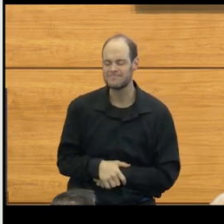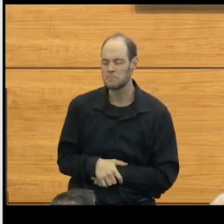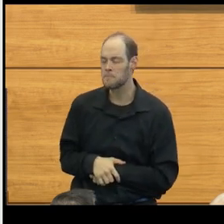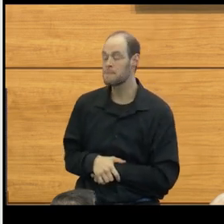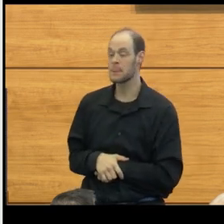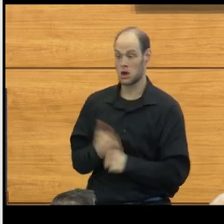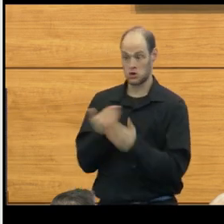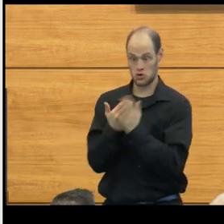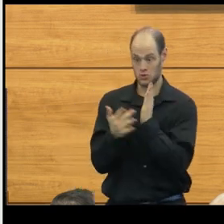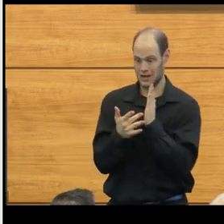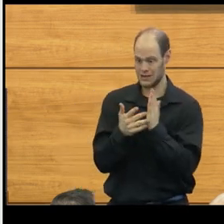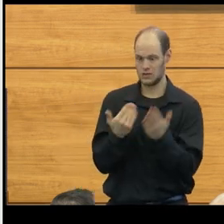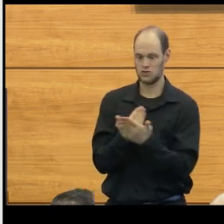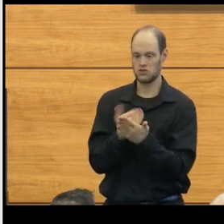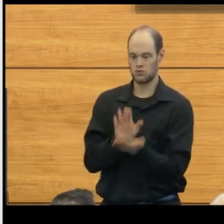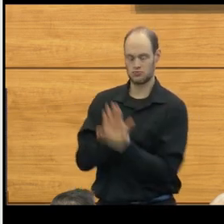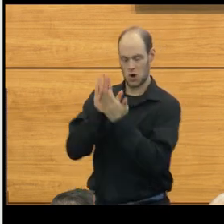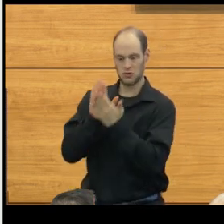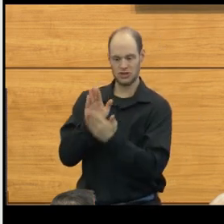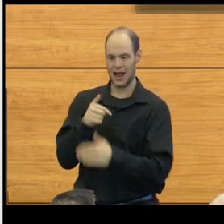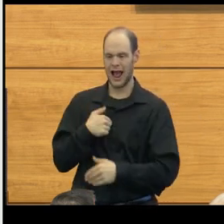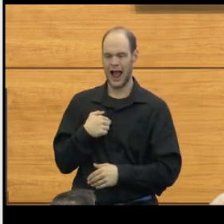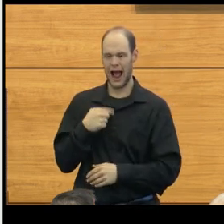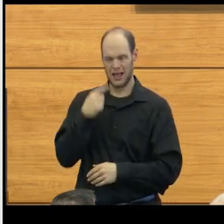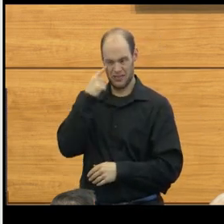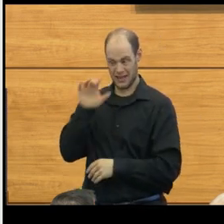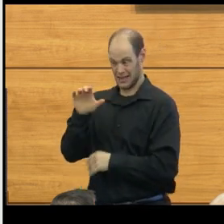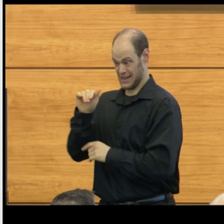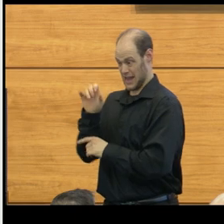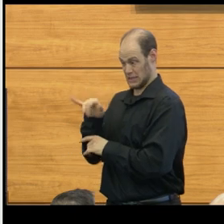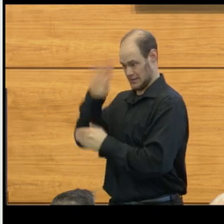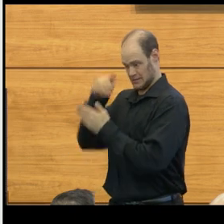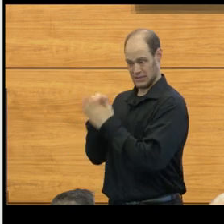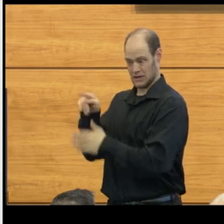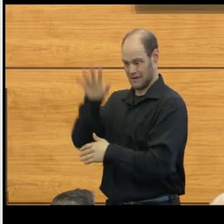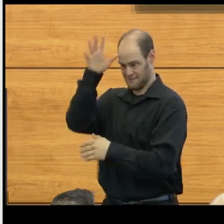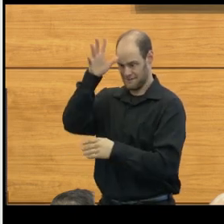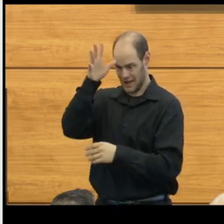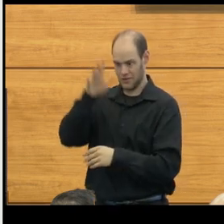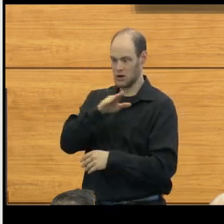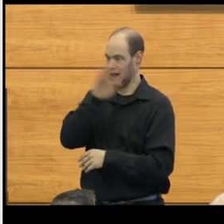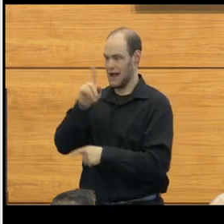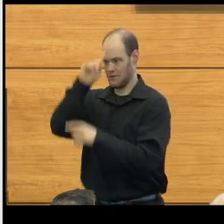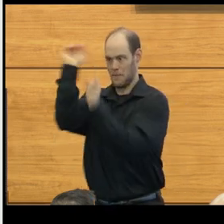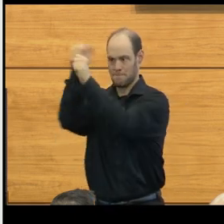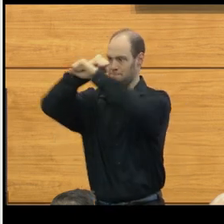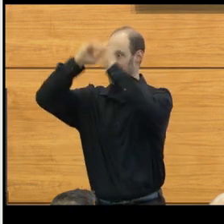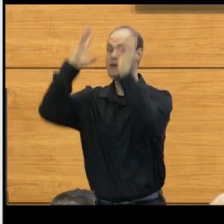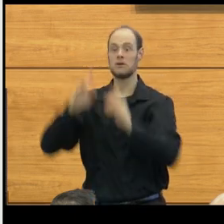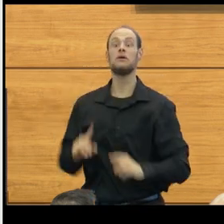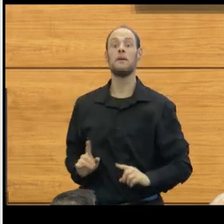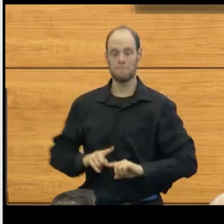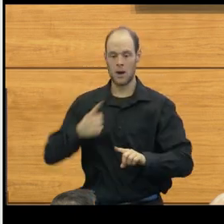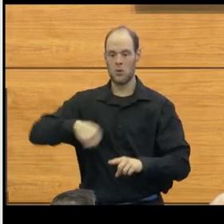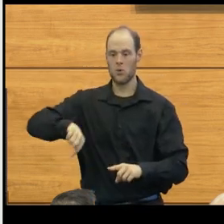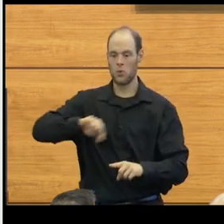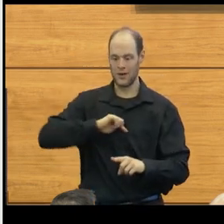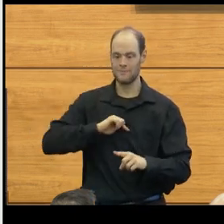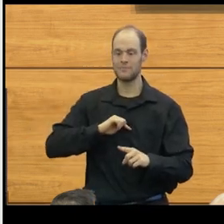These new techniques are something that I don't think Casey and his father could ever have imagined, but I think that we've been propelled, again,